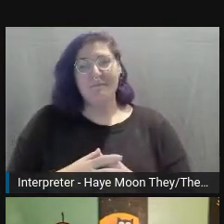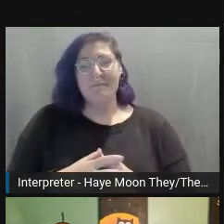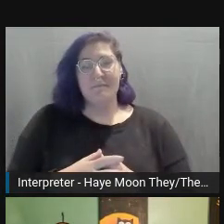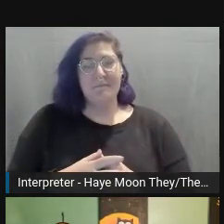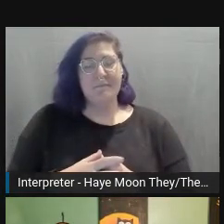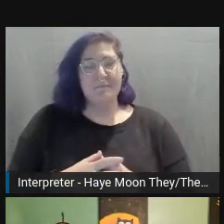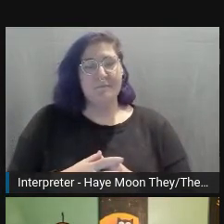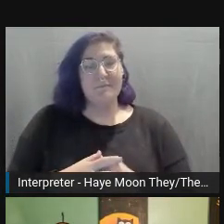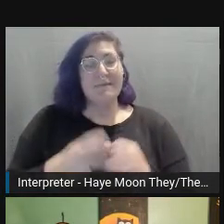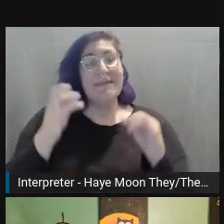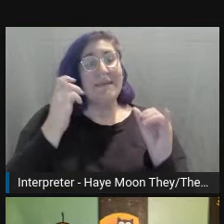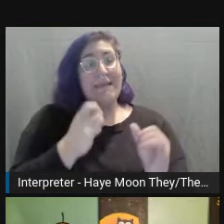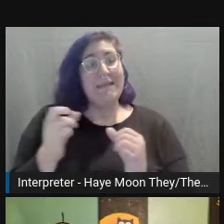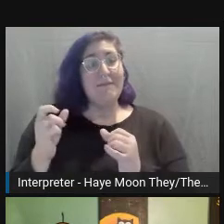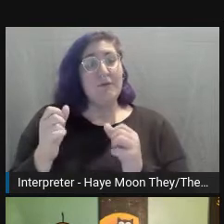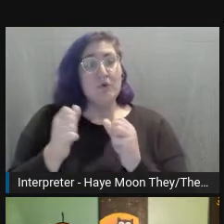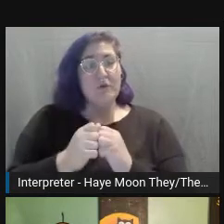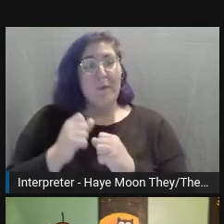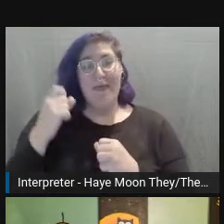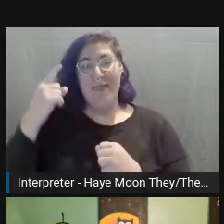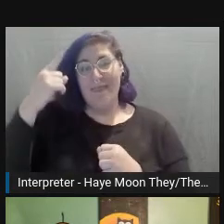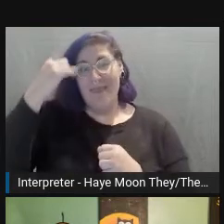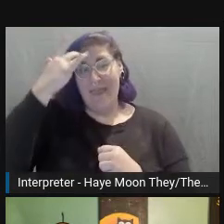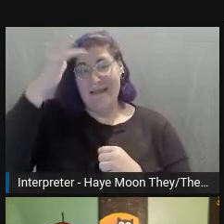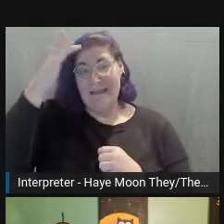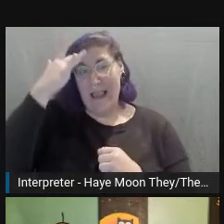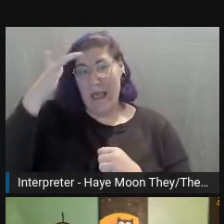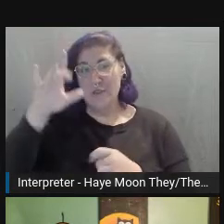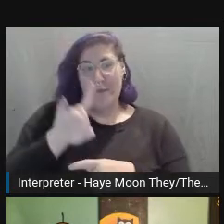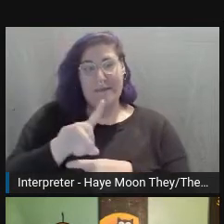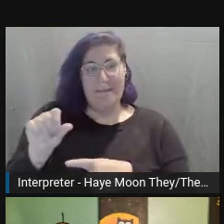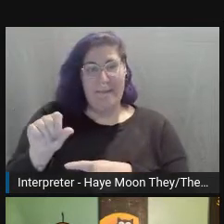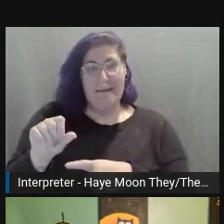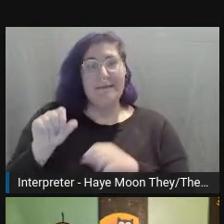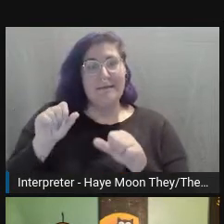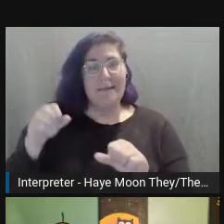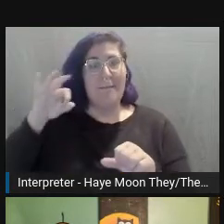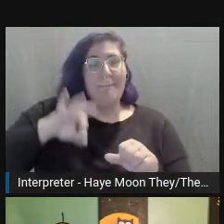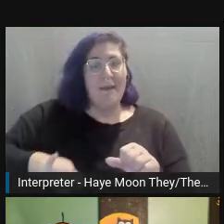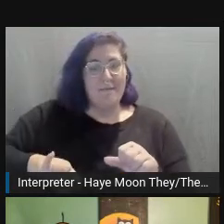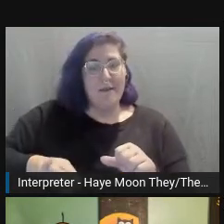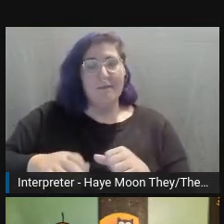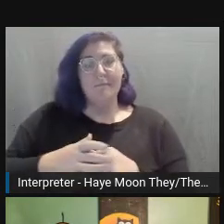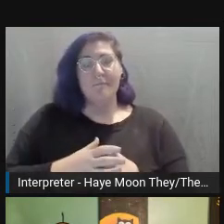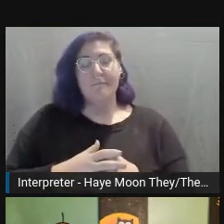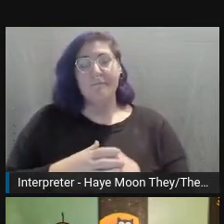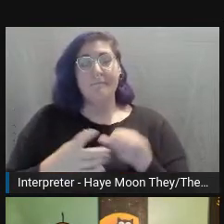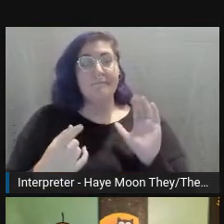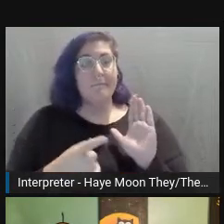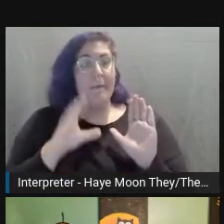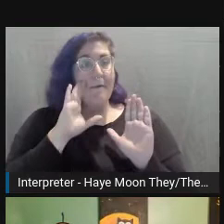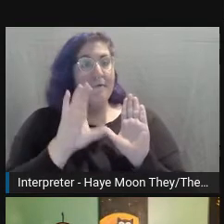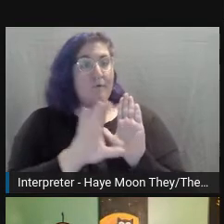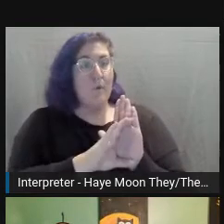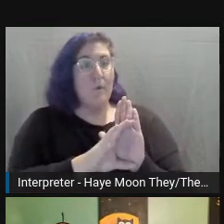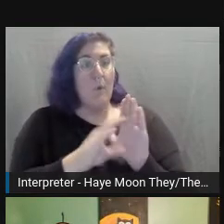Individuals with intellectual disabilities benefit from accessibility. This is a photo of me with my Uncle Norby,